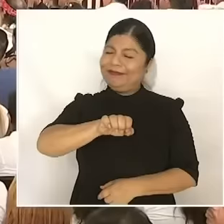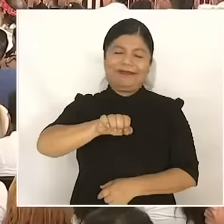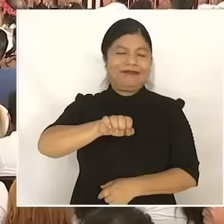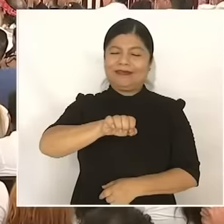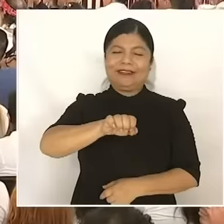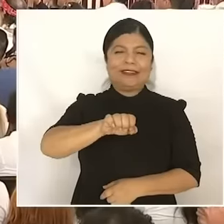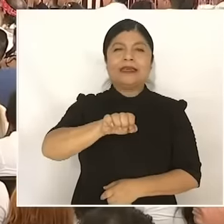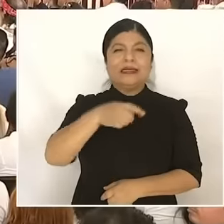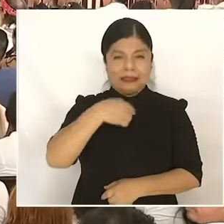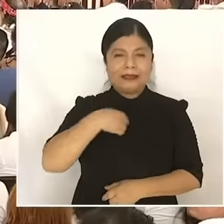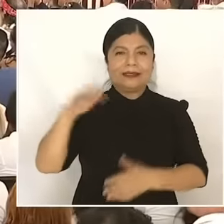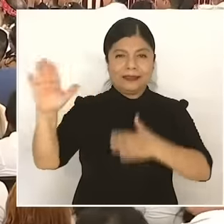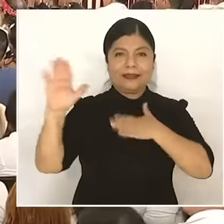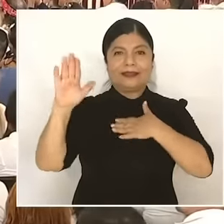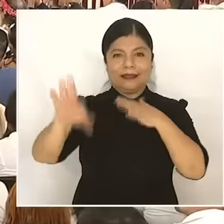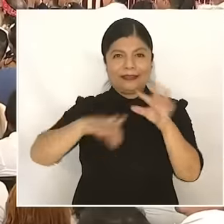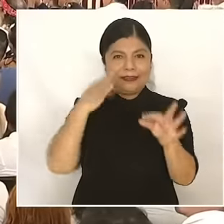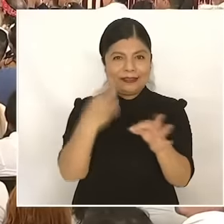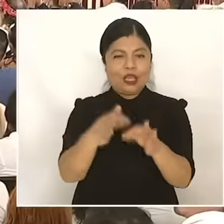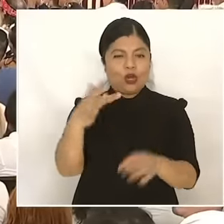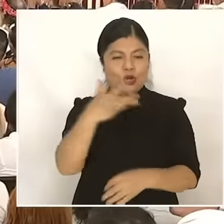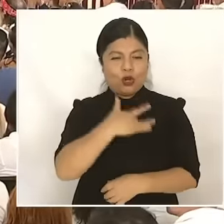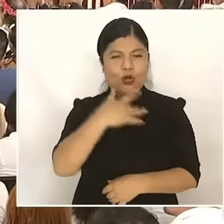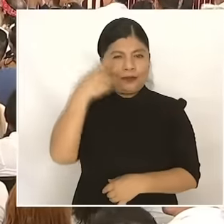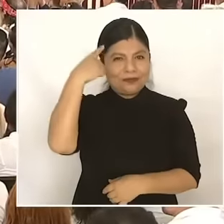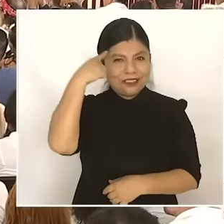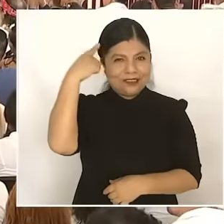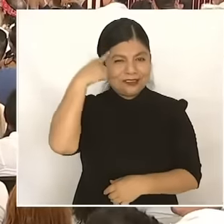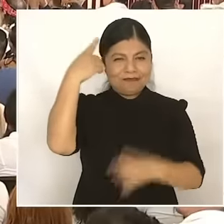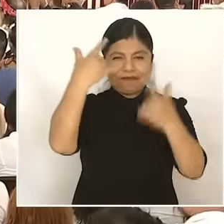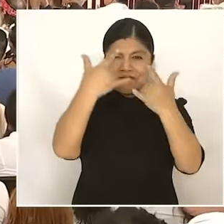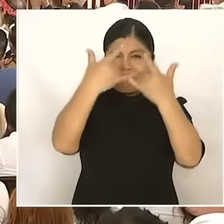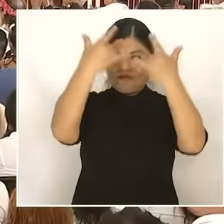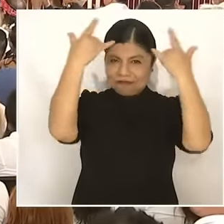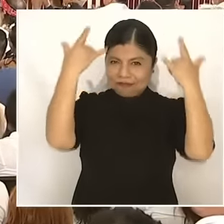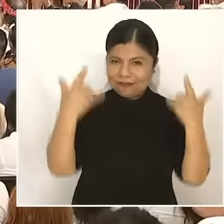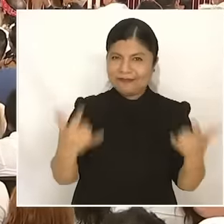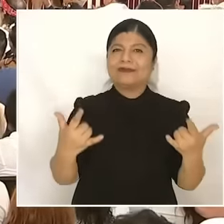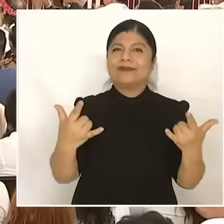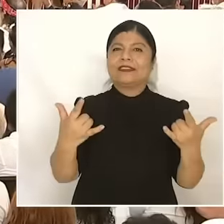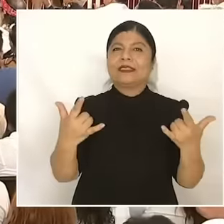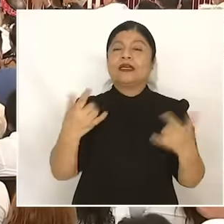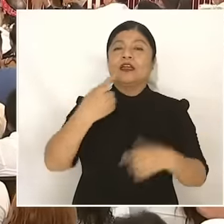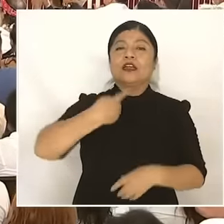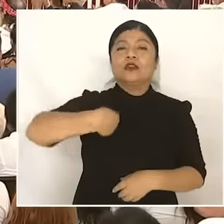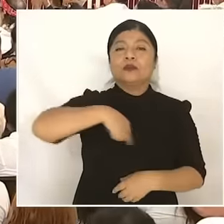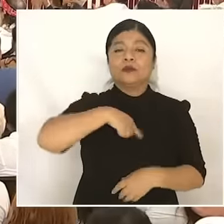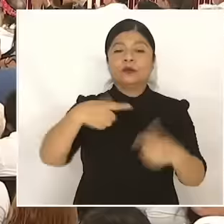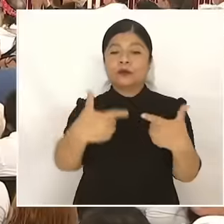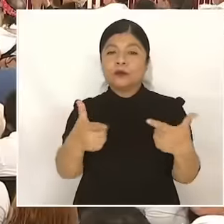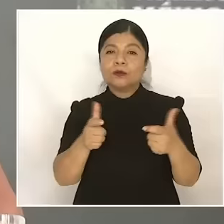minds and in our history the principles of our movement, we are going to take care of the legacy